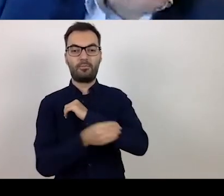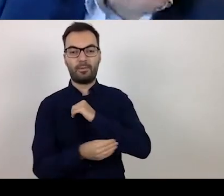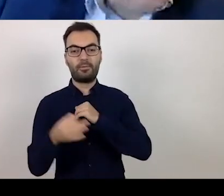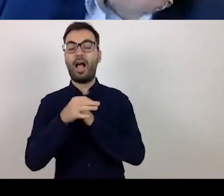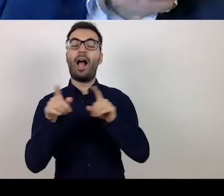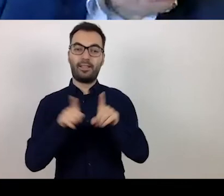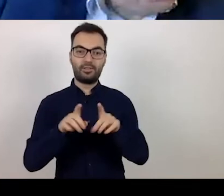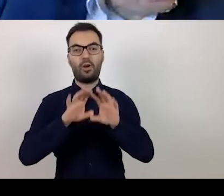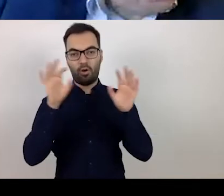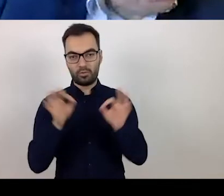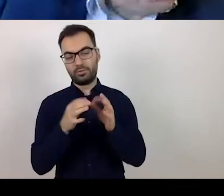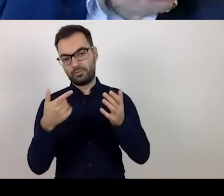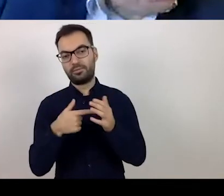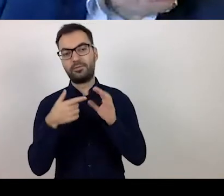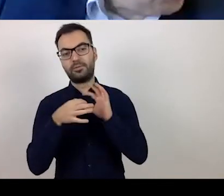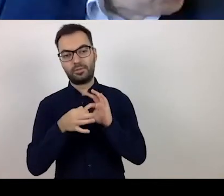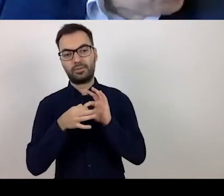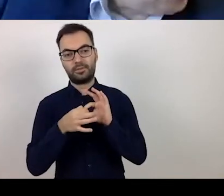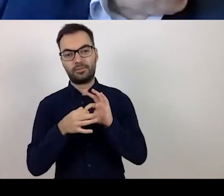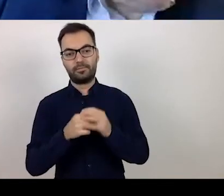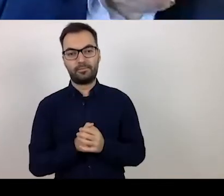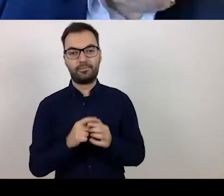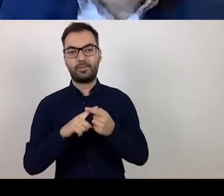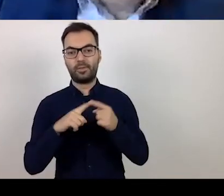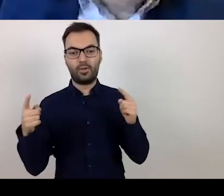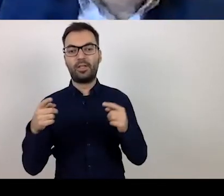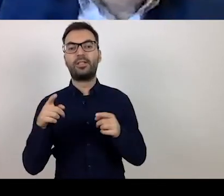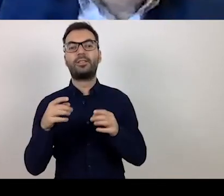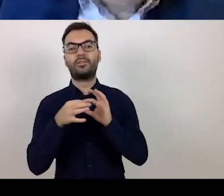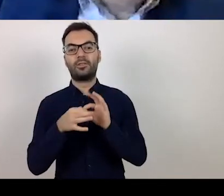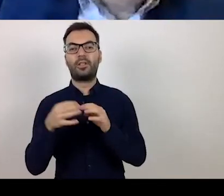In the context of the EU funds,